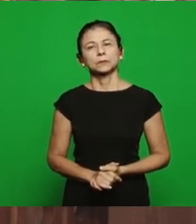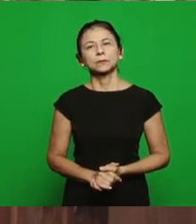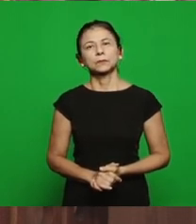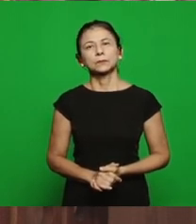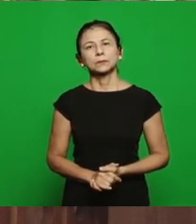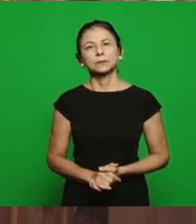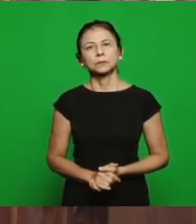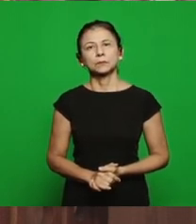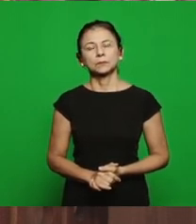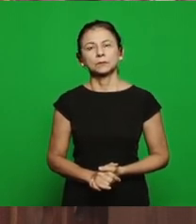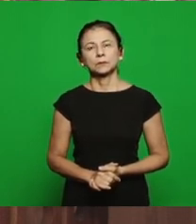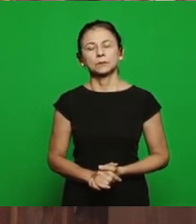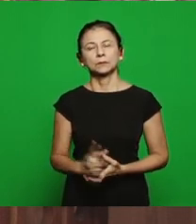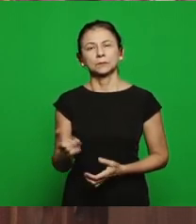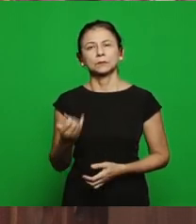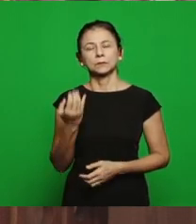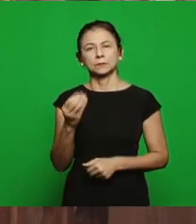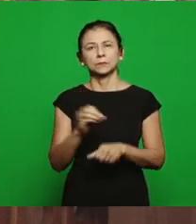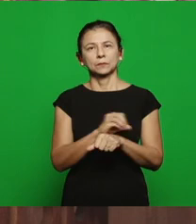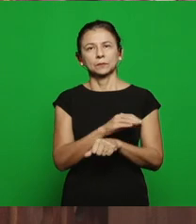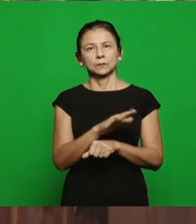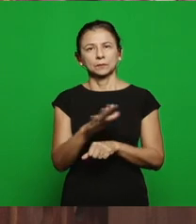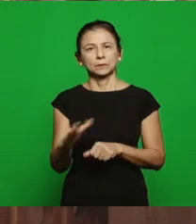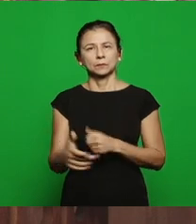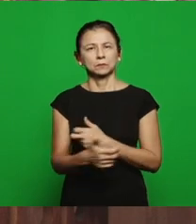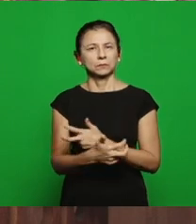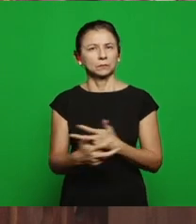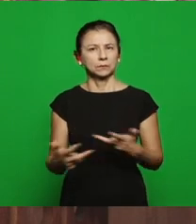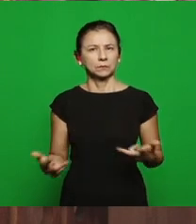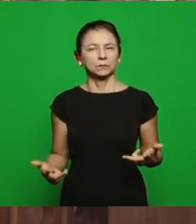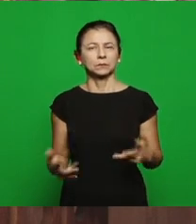knowledge of the church and, of course, many